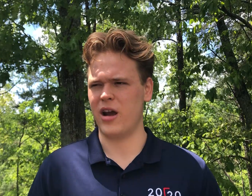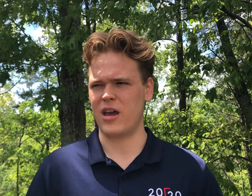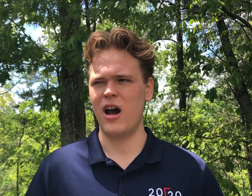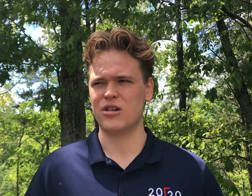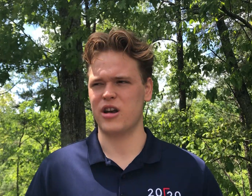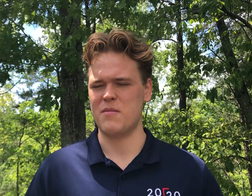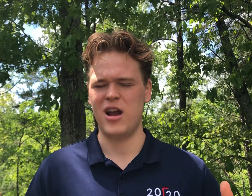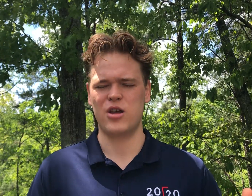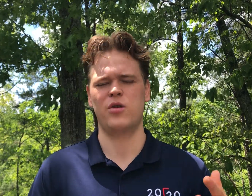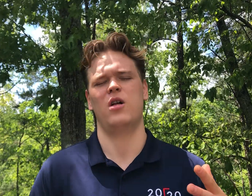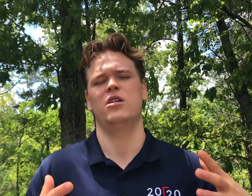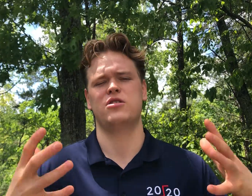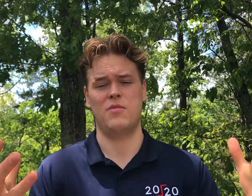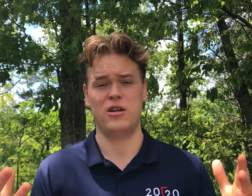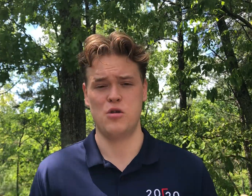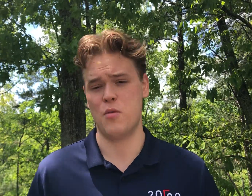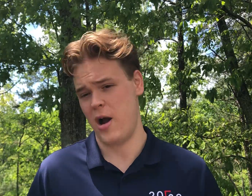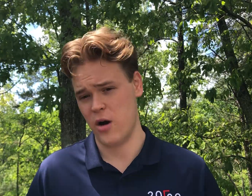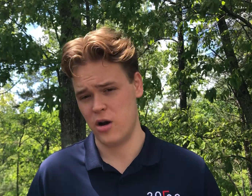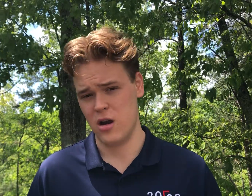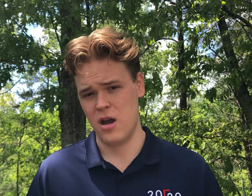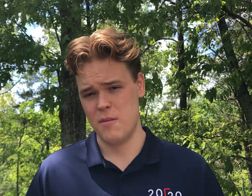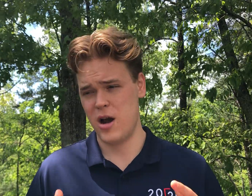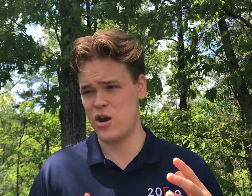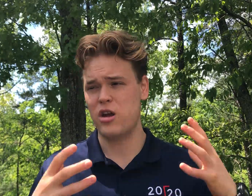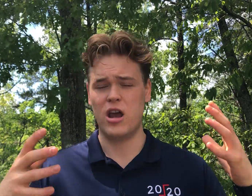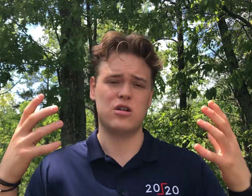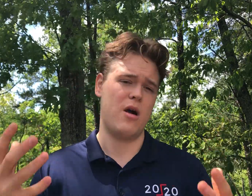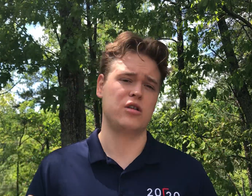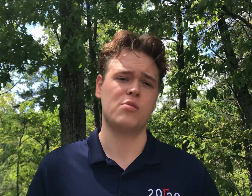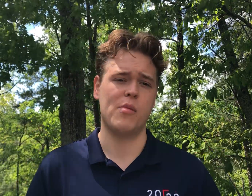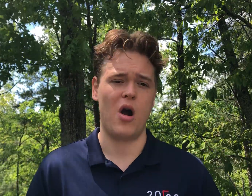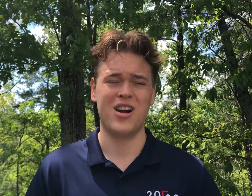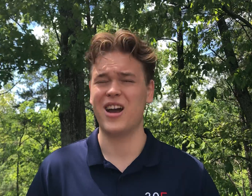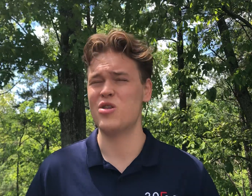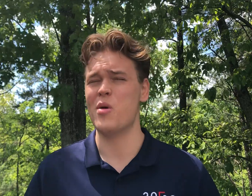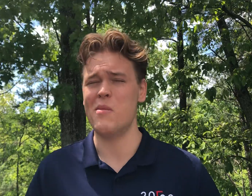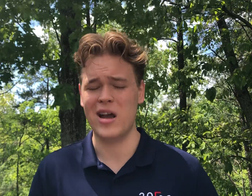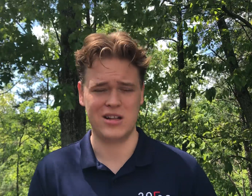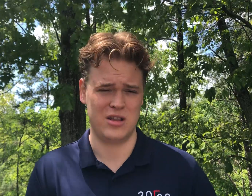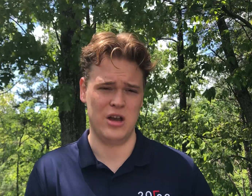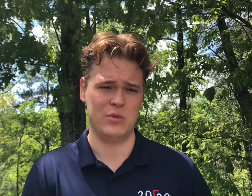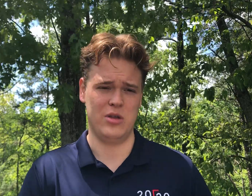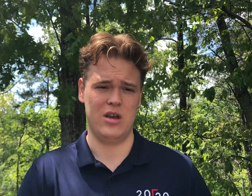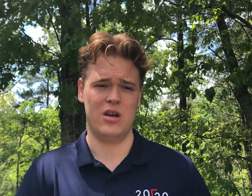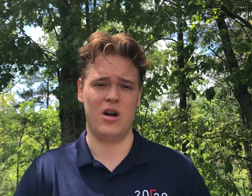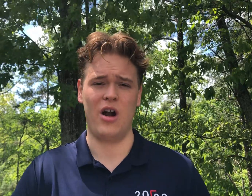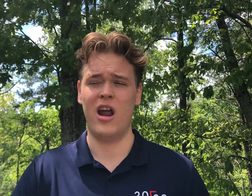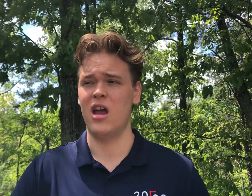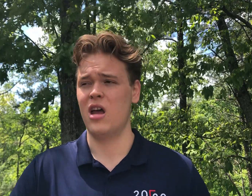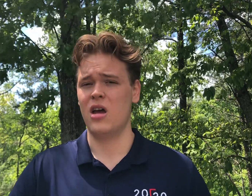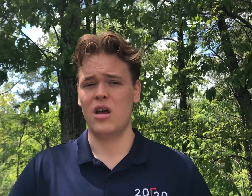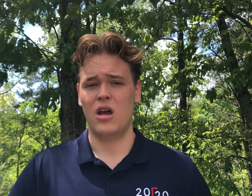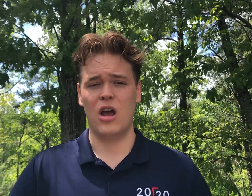my, gosh, my hearing loss is my superpower, my hearing AIDS are my super power and I can do amazing things with it, all right?